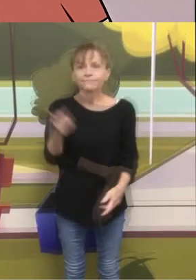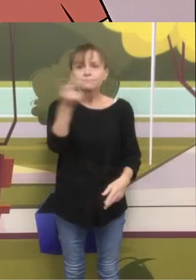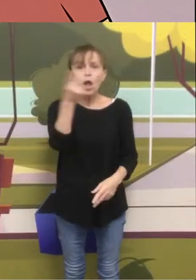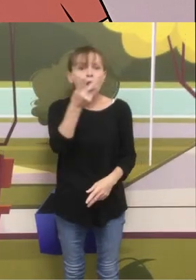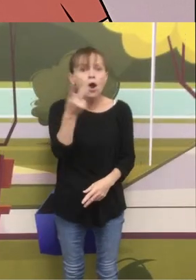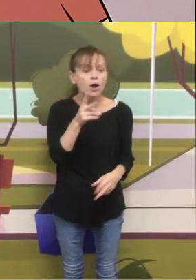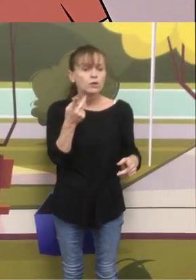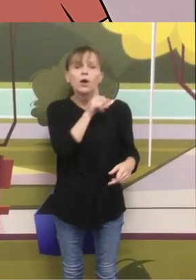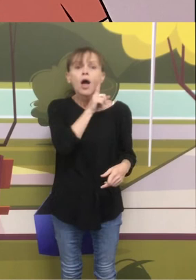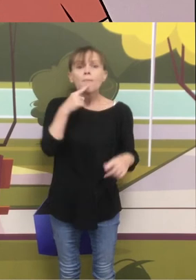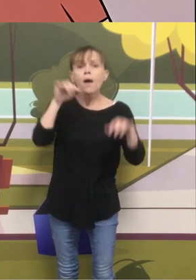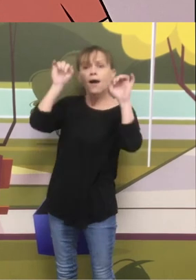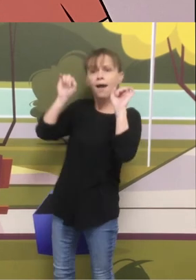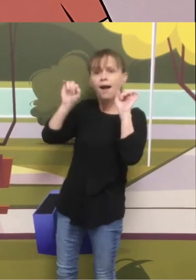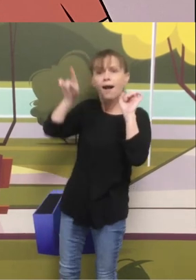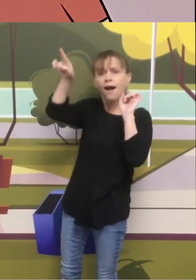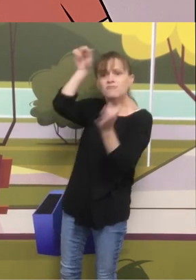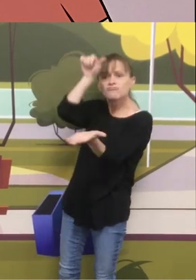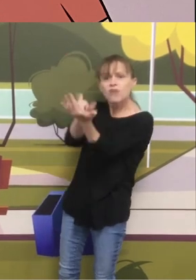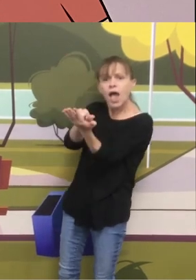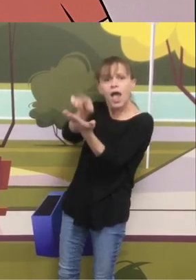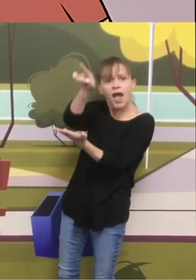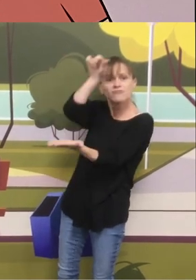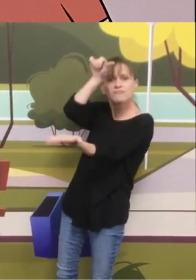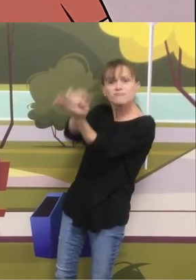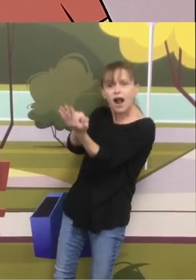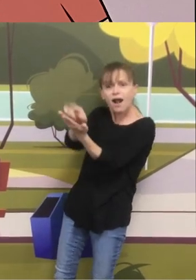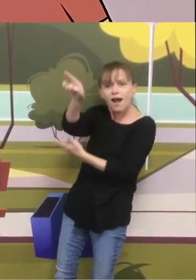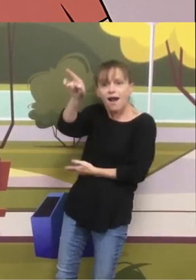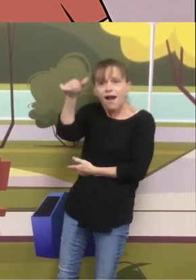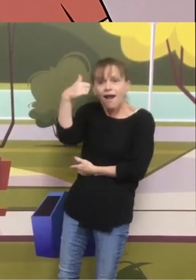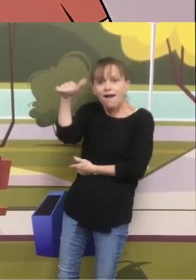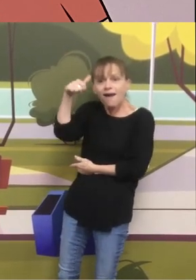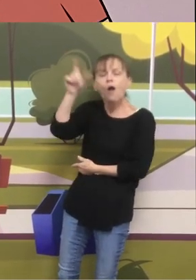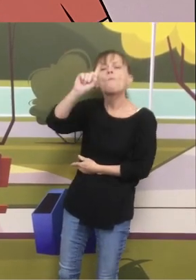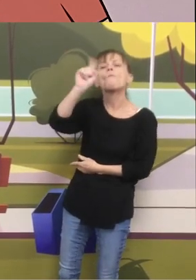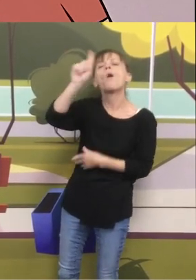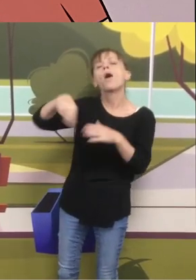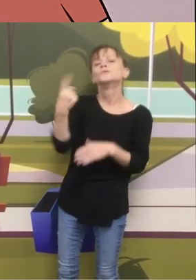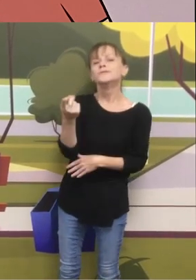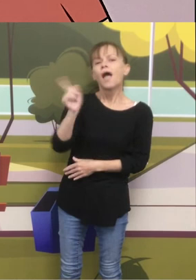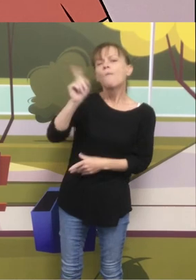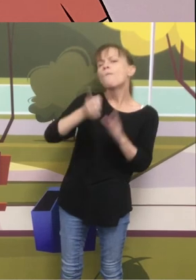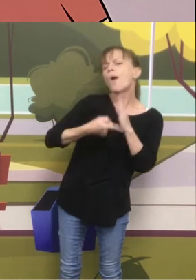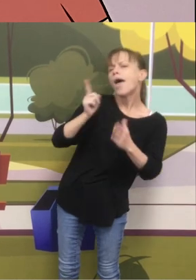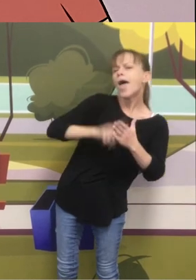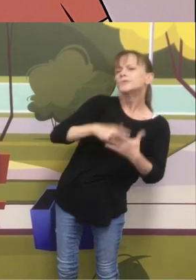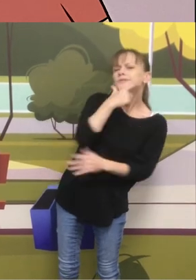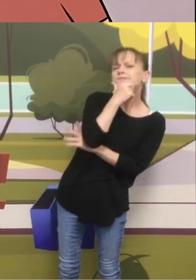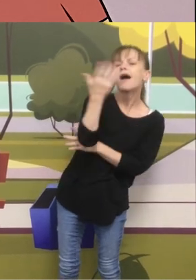You are right, they really do! What else do you know is true? My favorite fact is such a beaut,